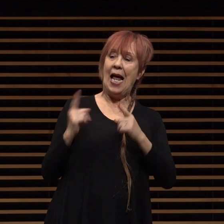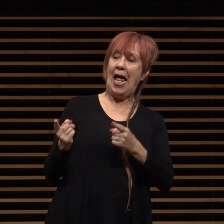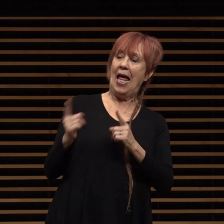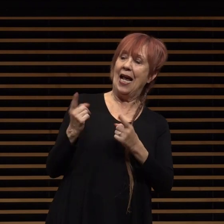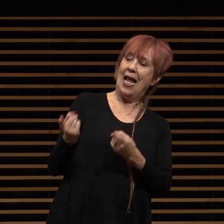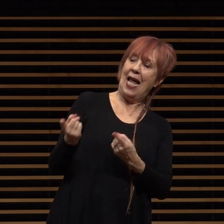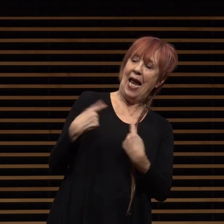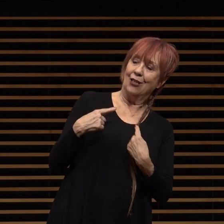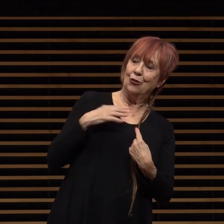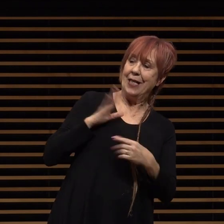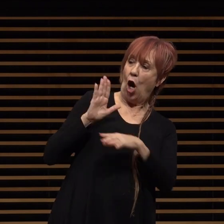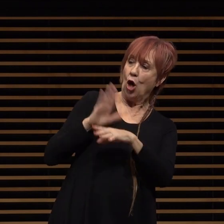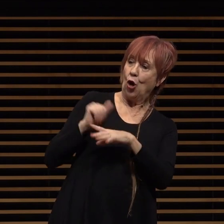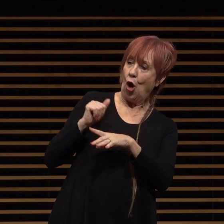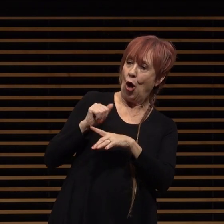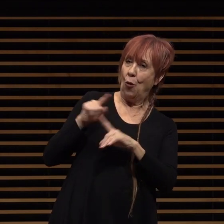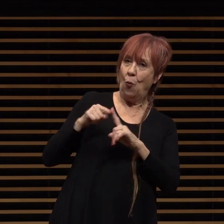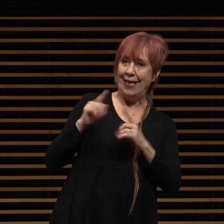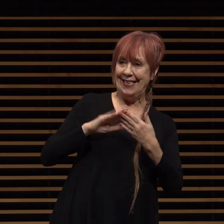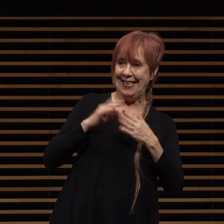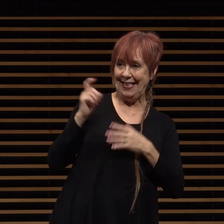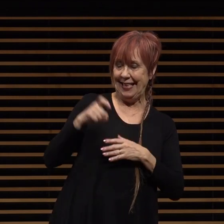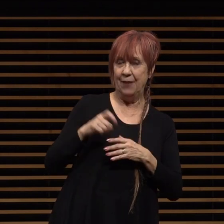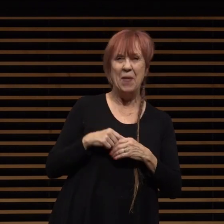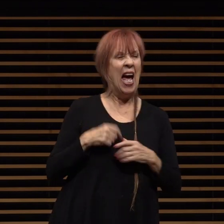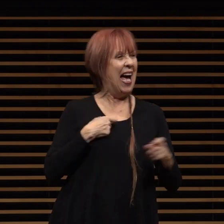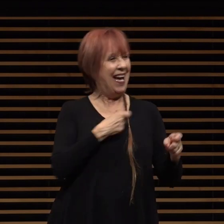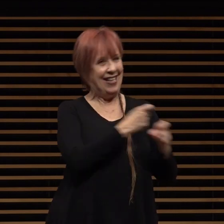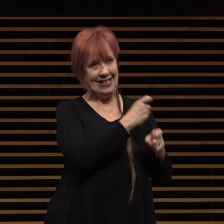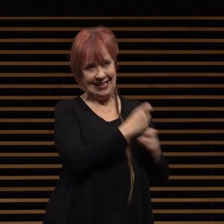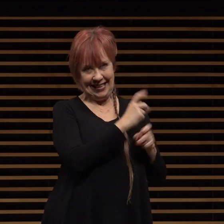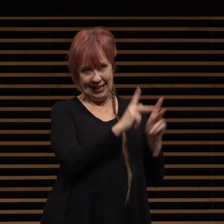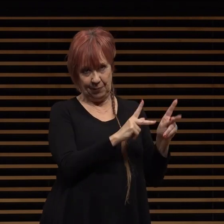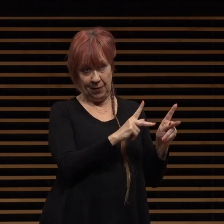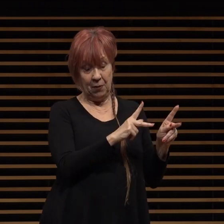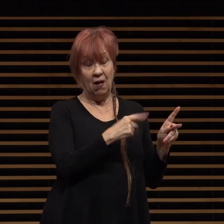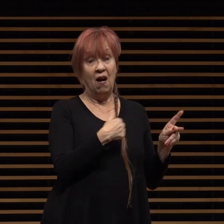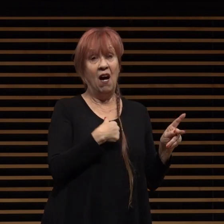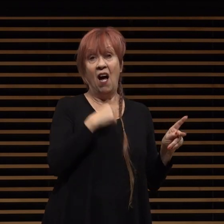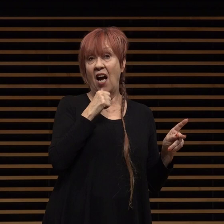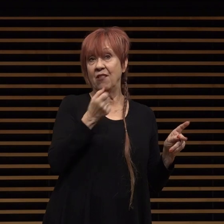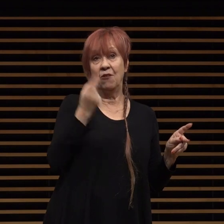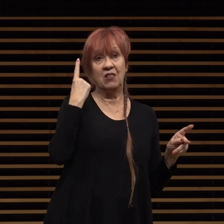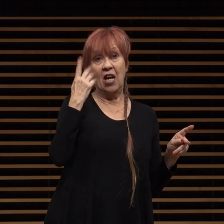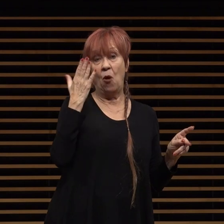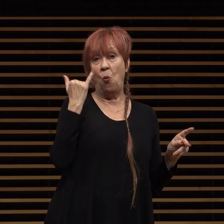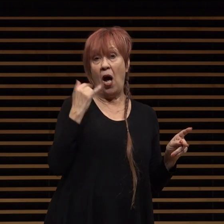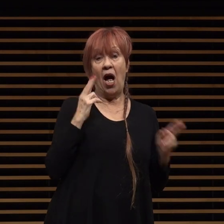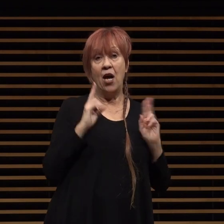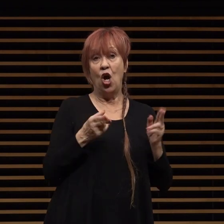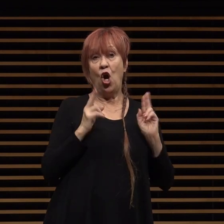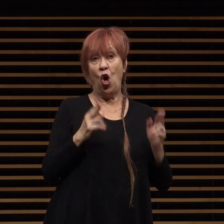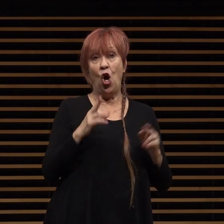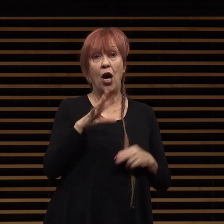city needed you i've joked with people that i don't understand why we're in a